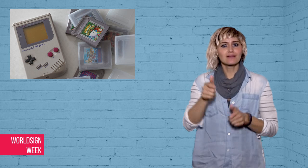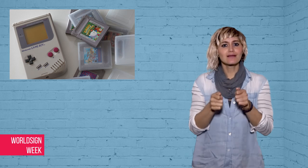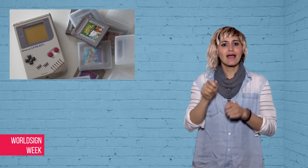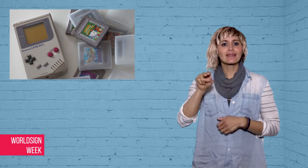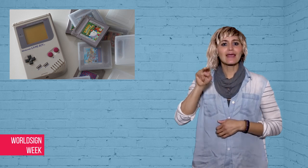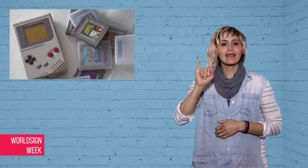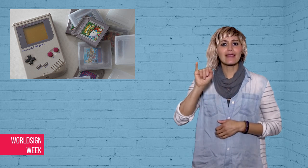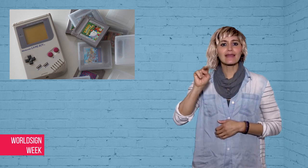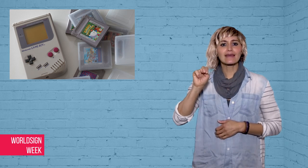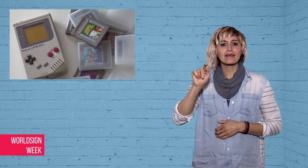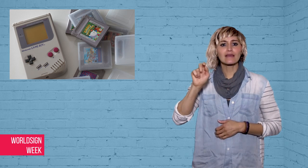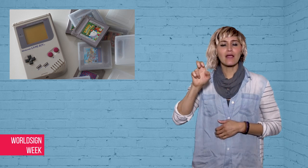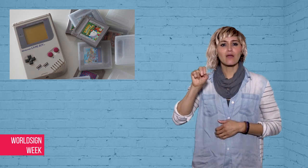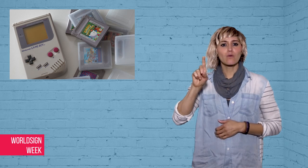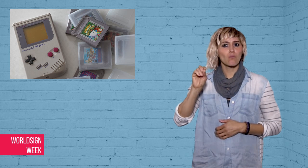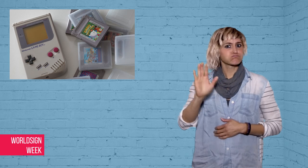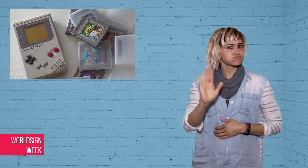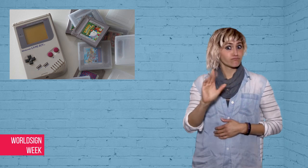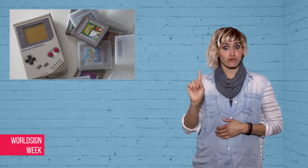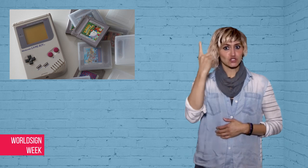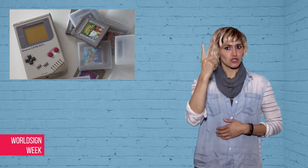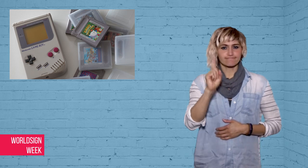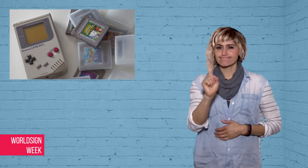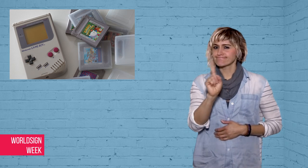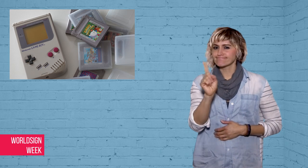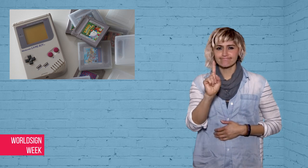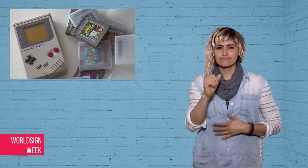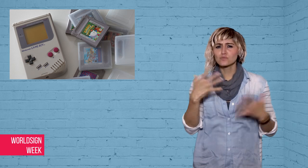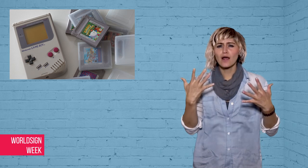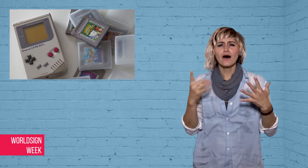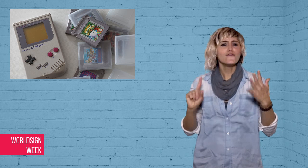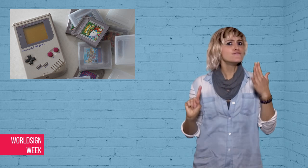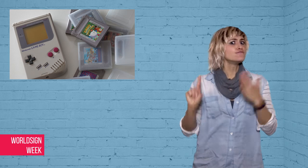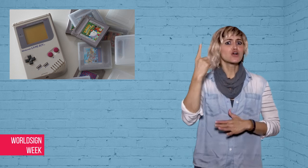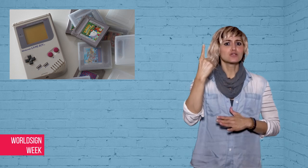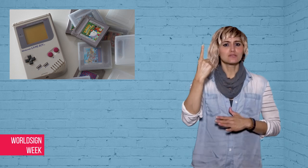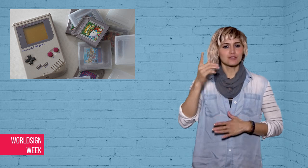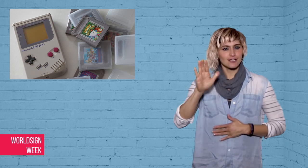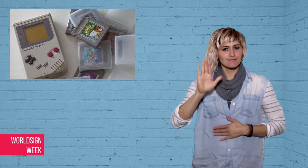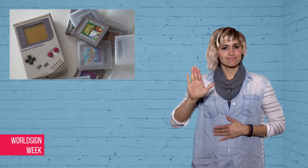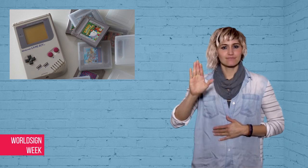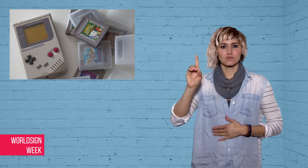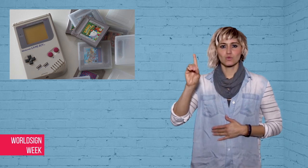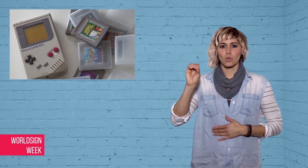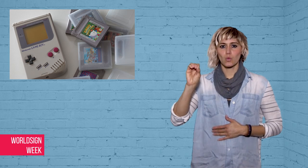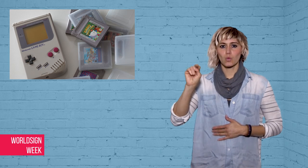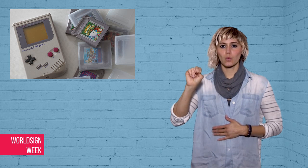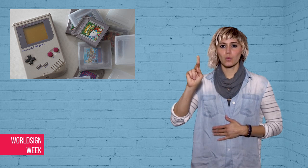not Nintendo’s first popular game?